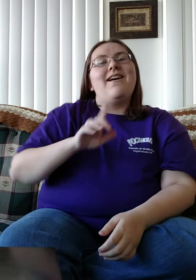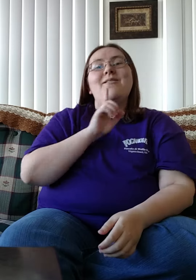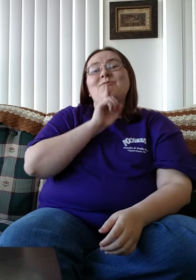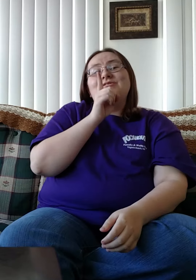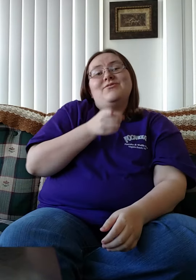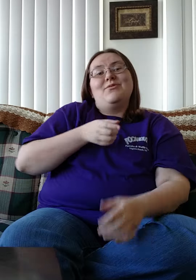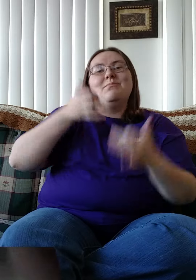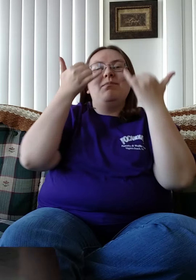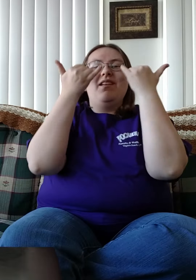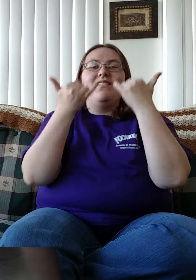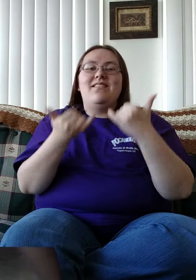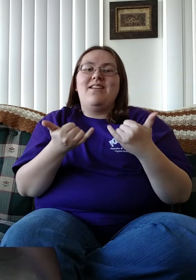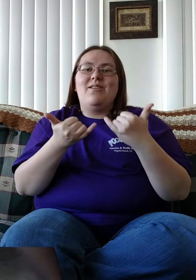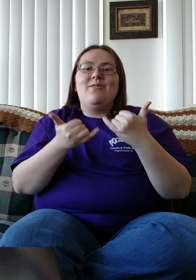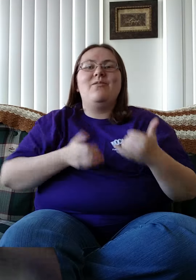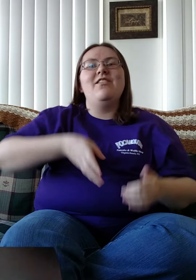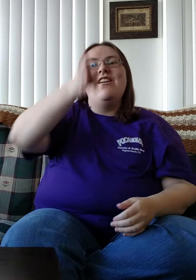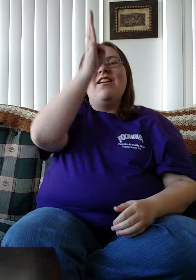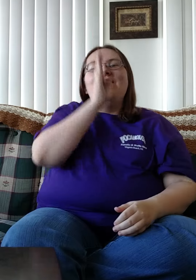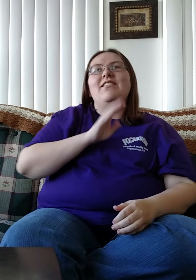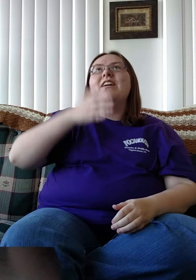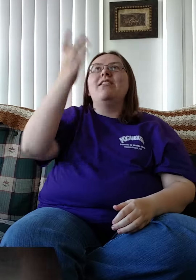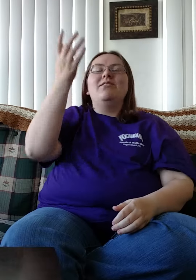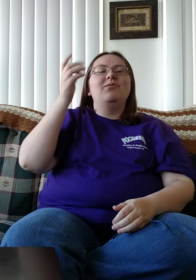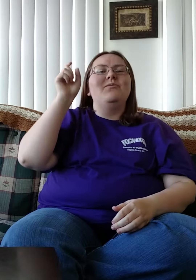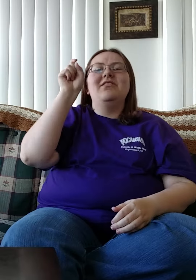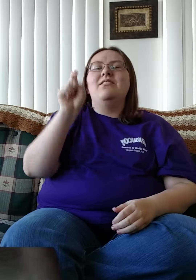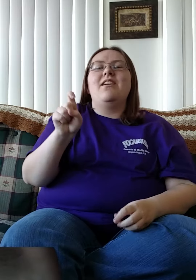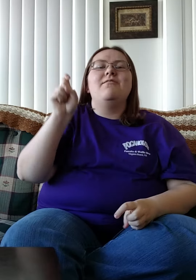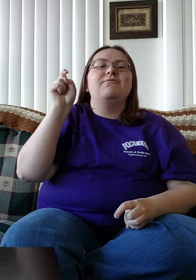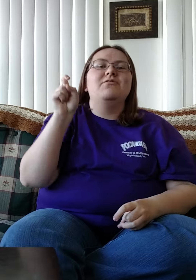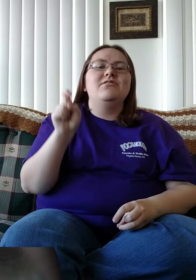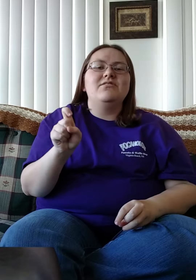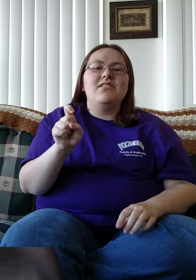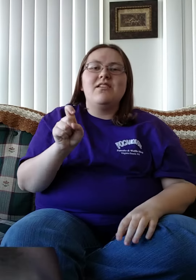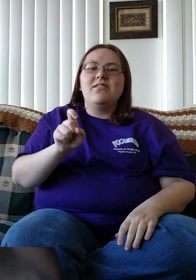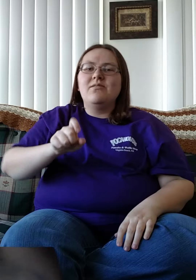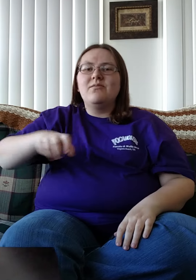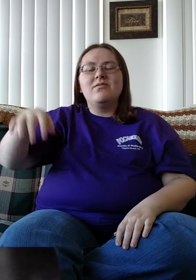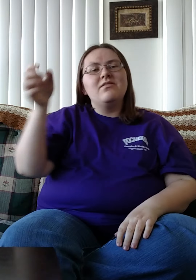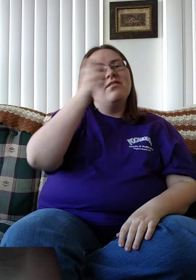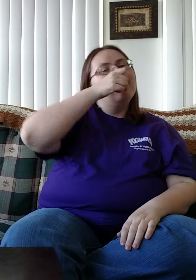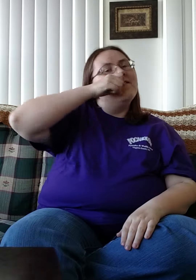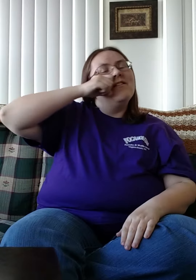I was sure by now God, You would have reached down